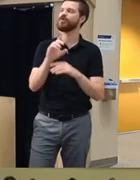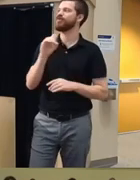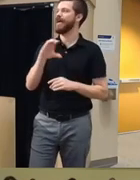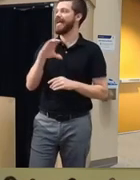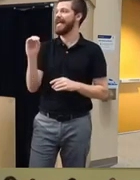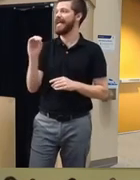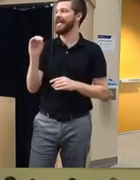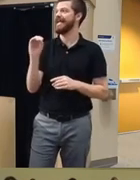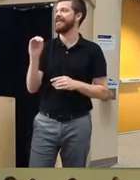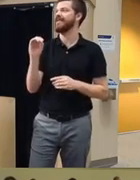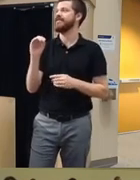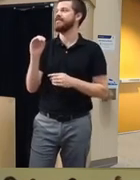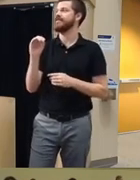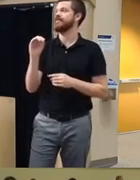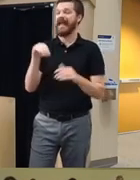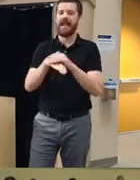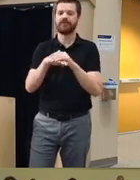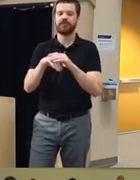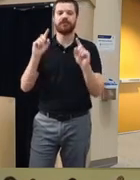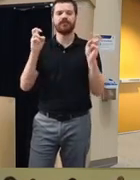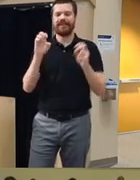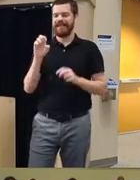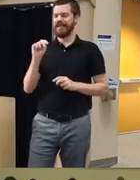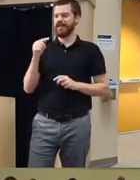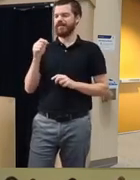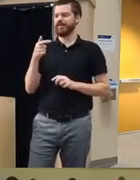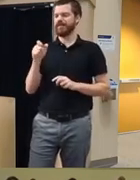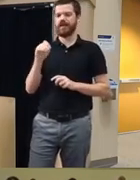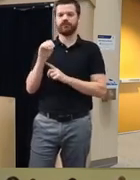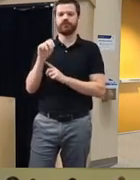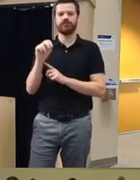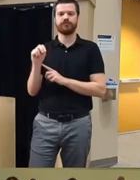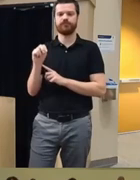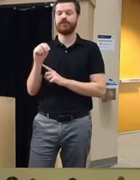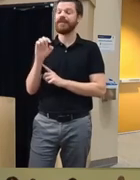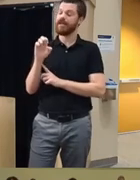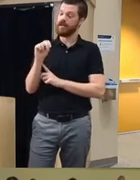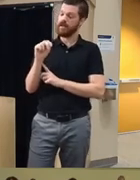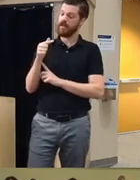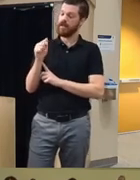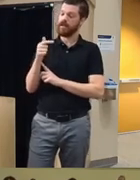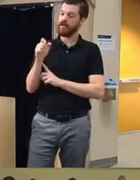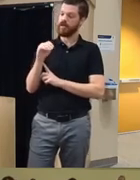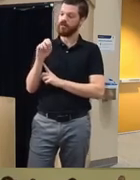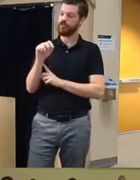engagement overall um that really less than 10% of patients with substance use disorder